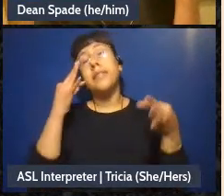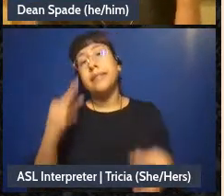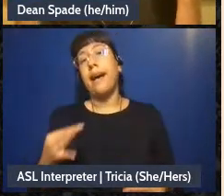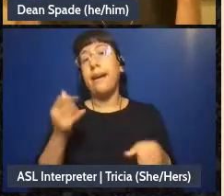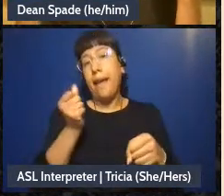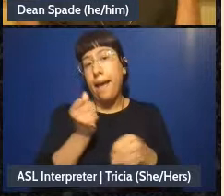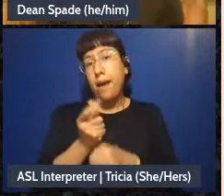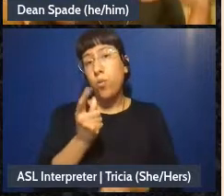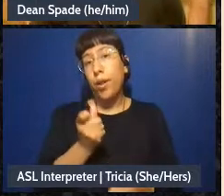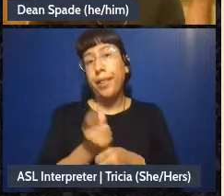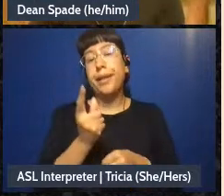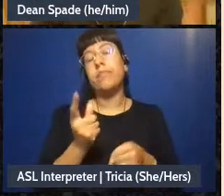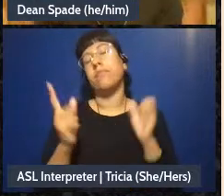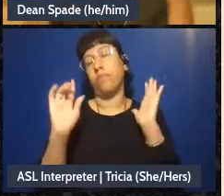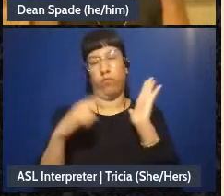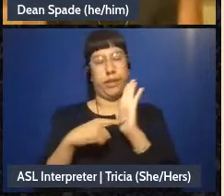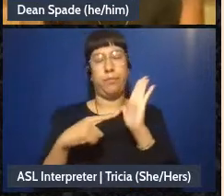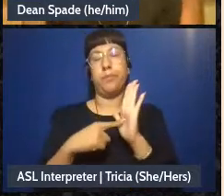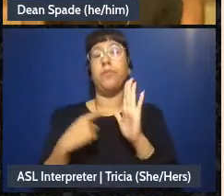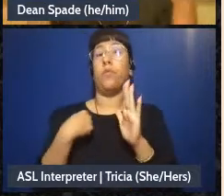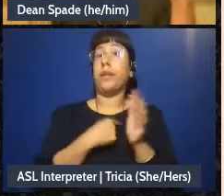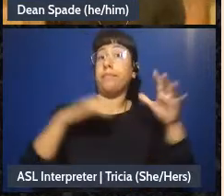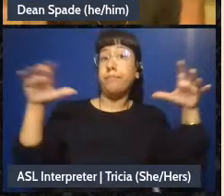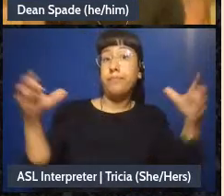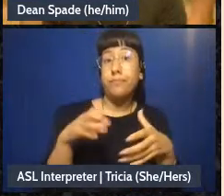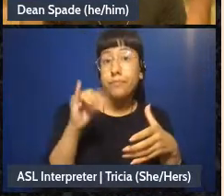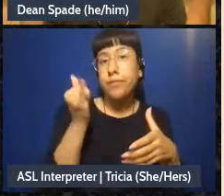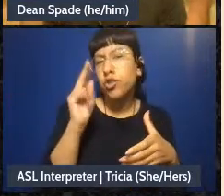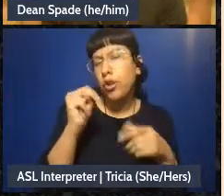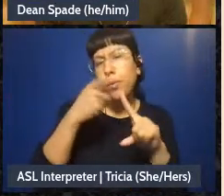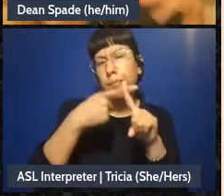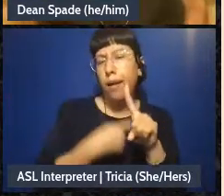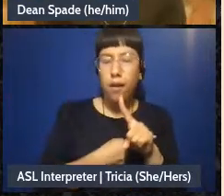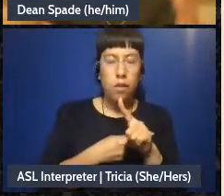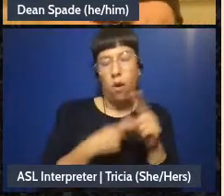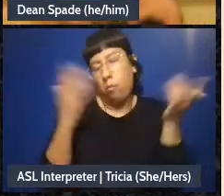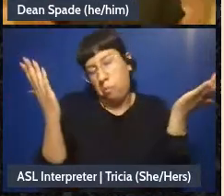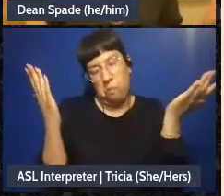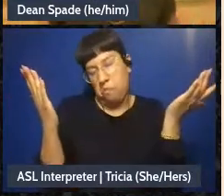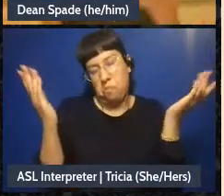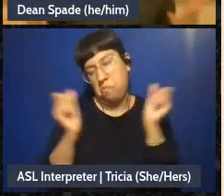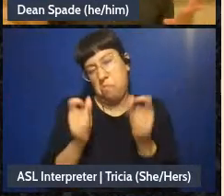we-let's say we all get together in January or whatever and we make kind of this annual plan,